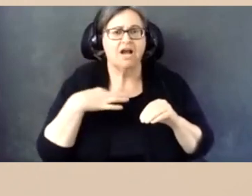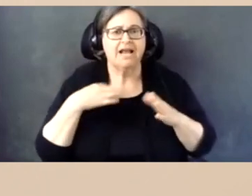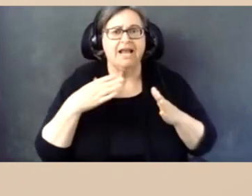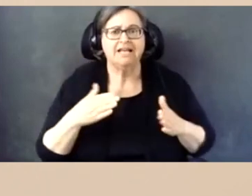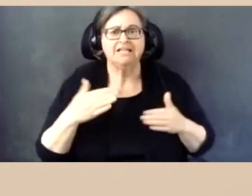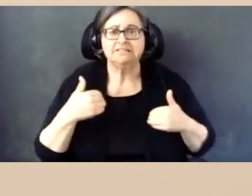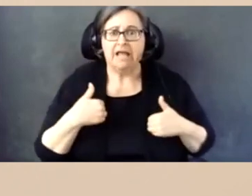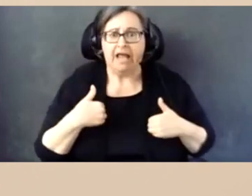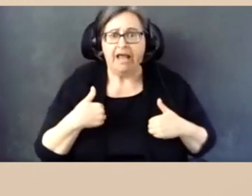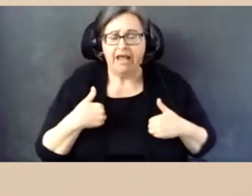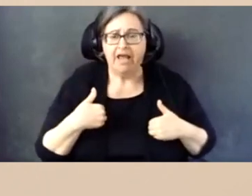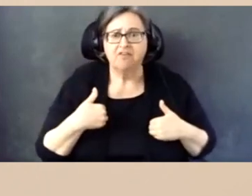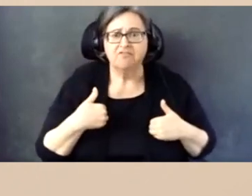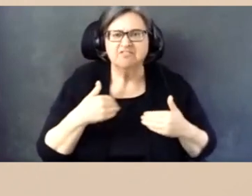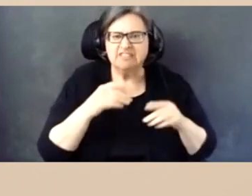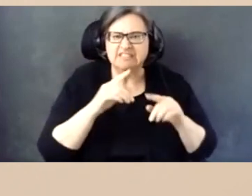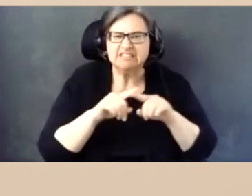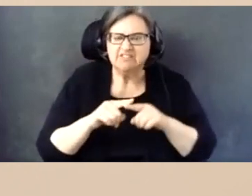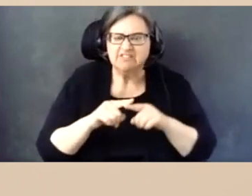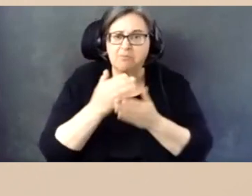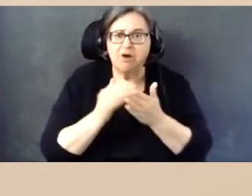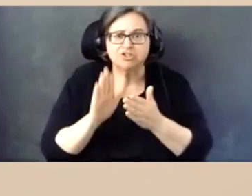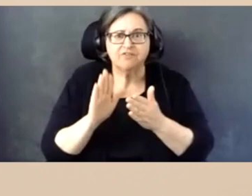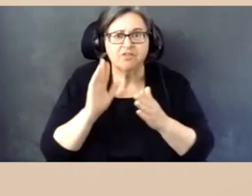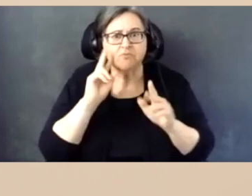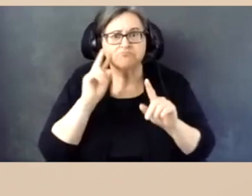devoted to disability policy.